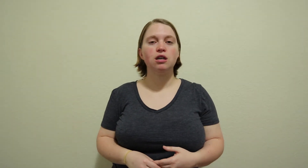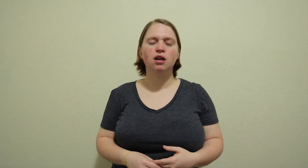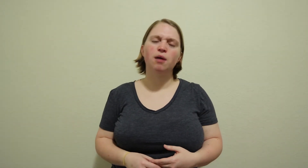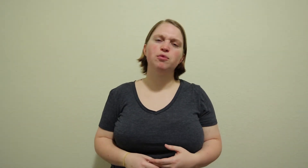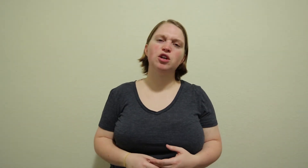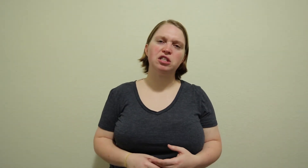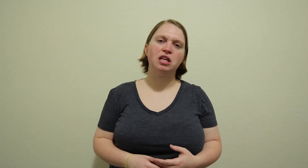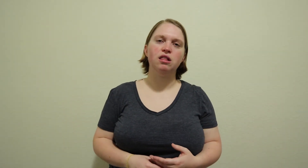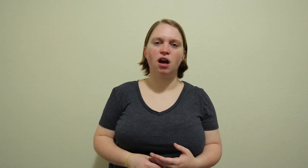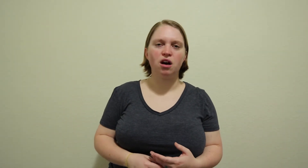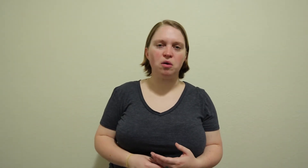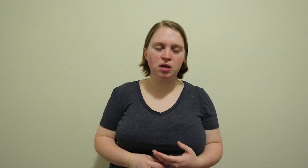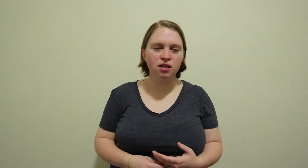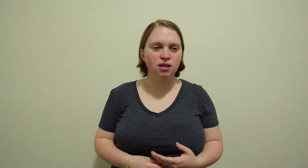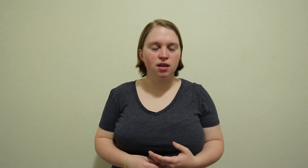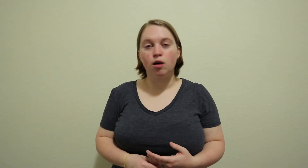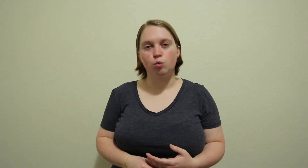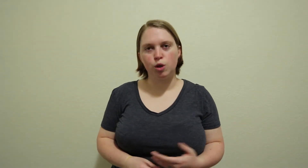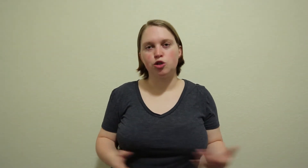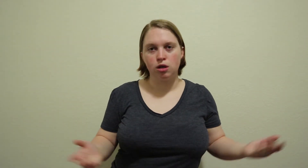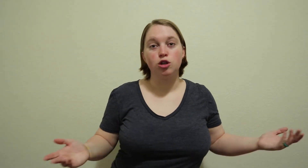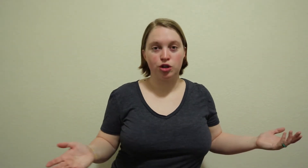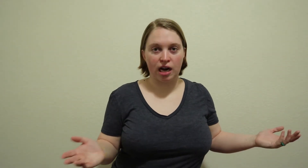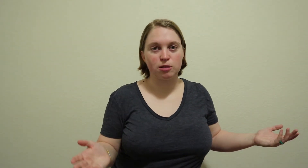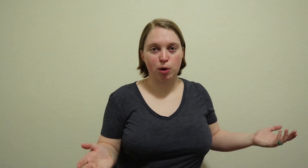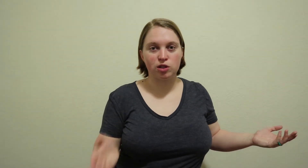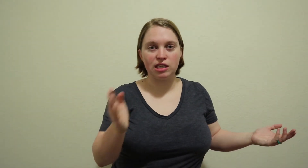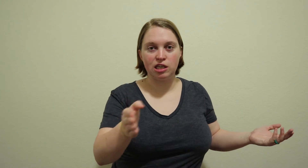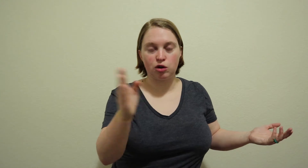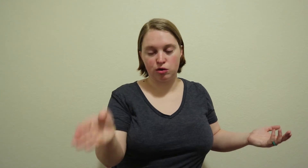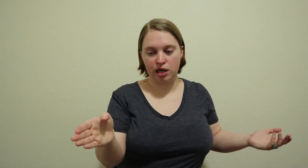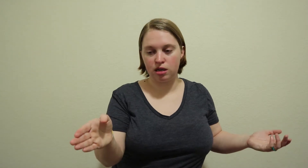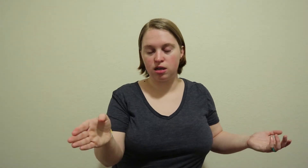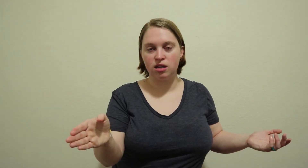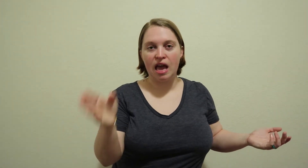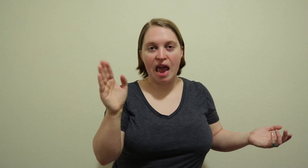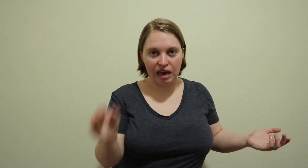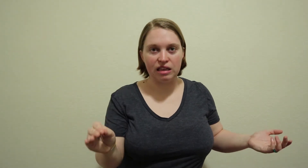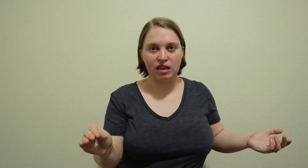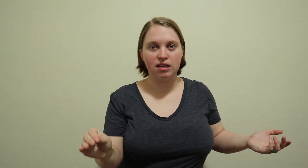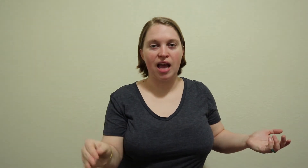I'm thirsty though which you're not supposed to eat or drink anything after